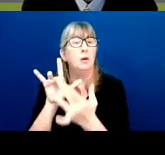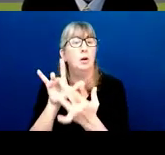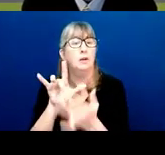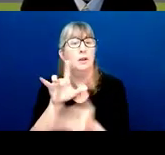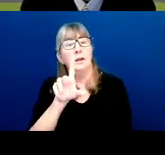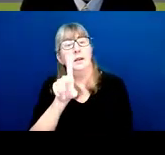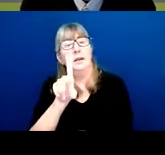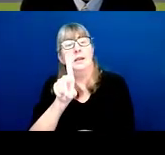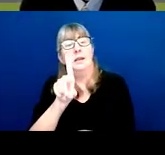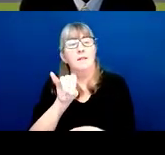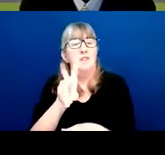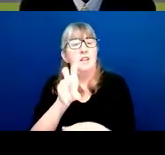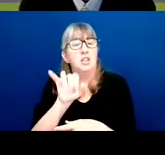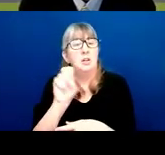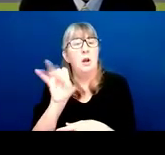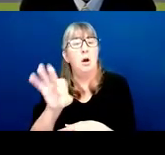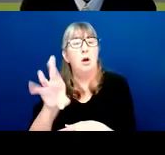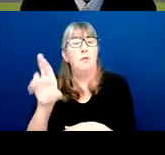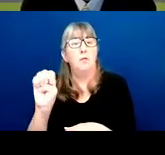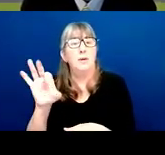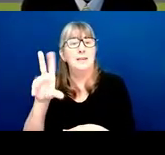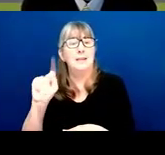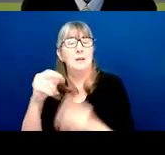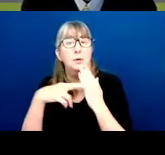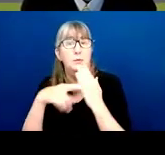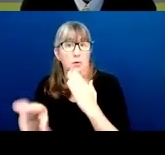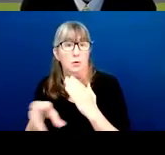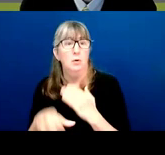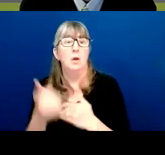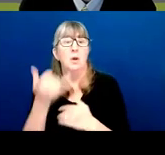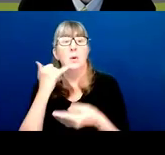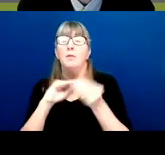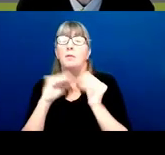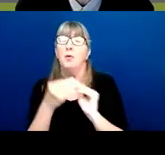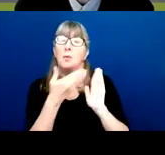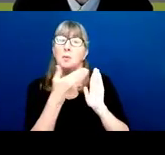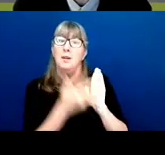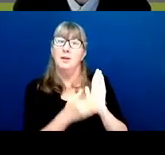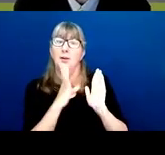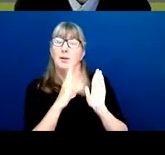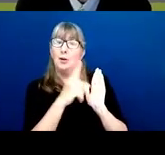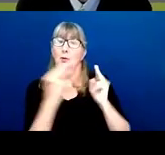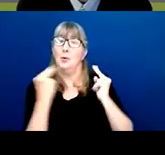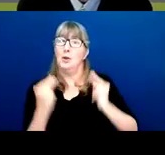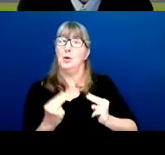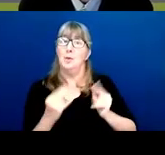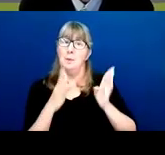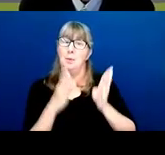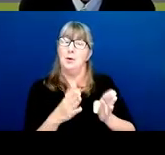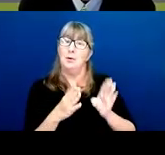if you have any questions. We have a telephone number where you can talk to a real, live human from 8 to 5 p.m. eastern time,